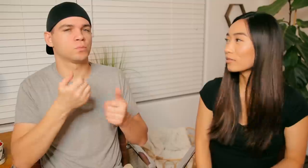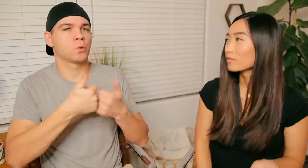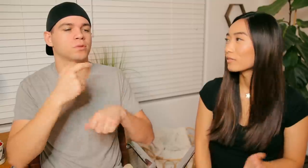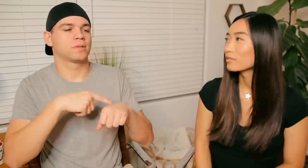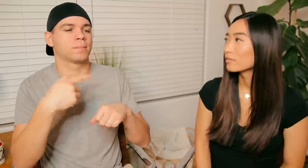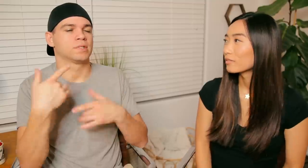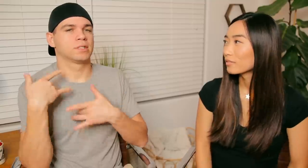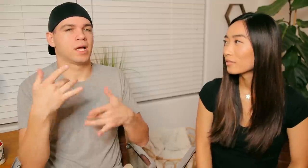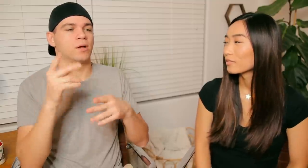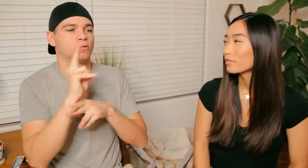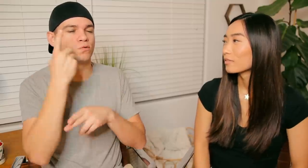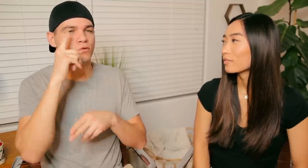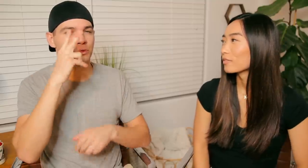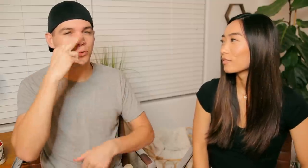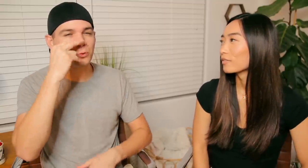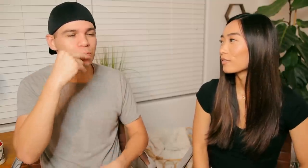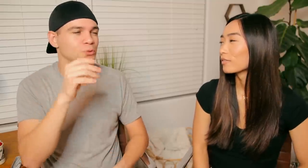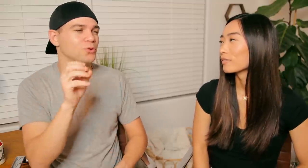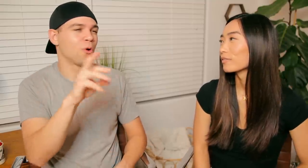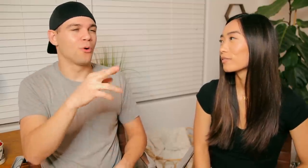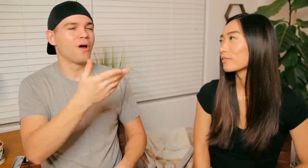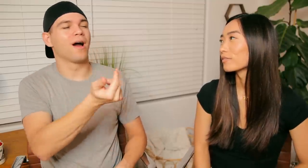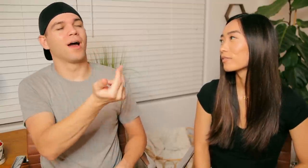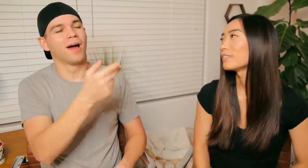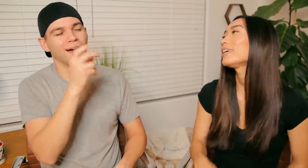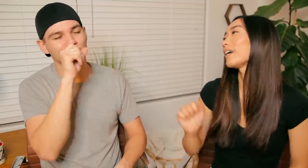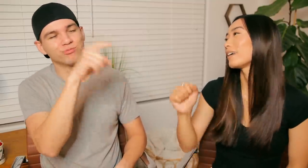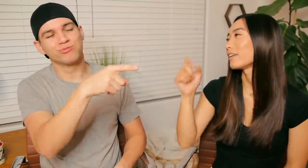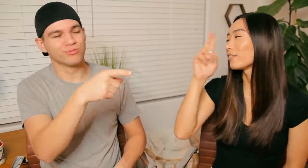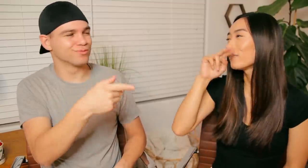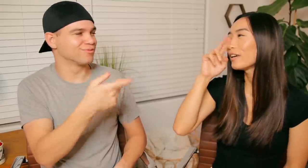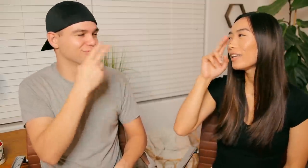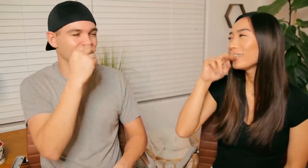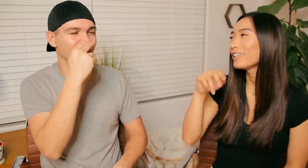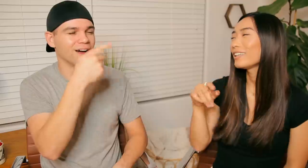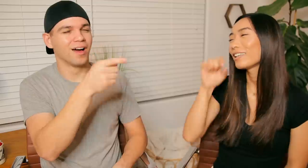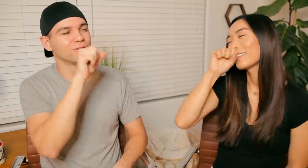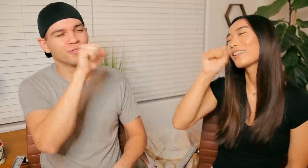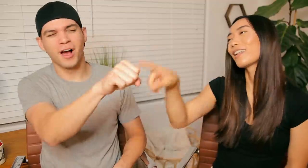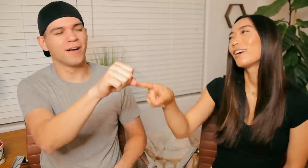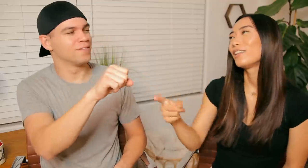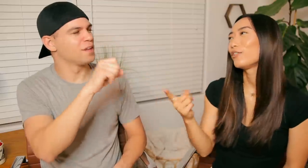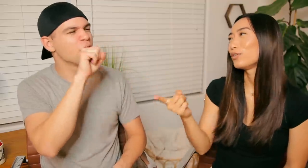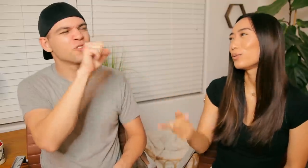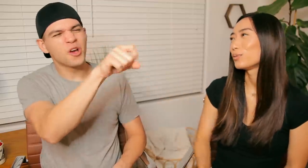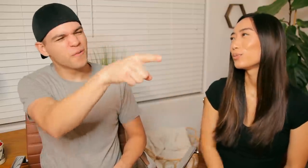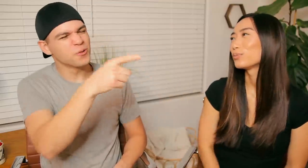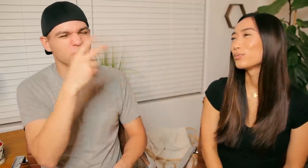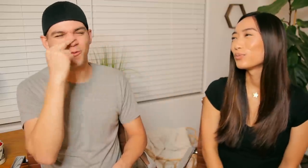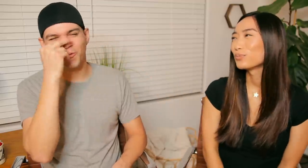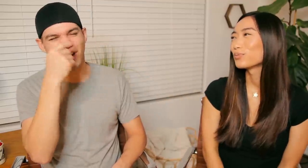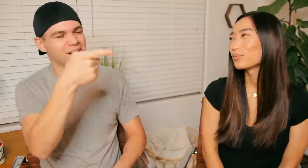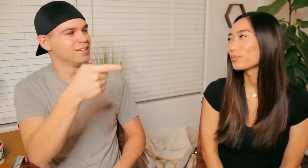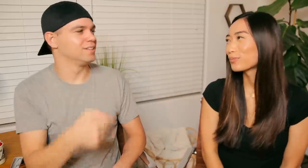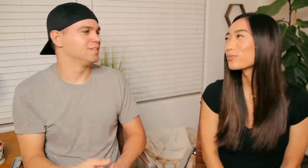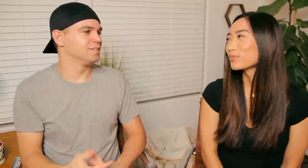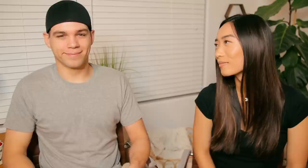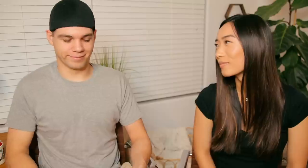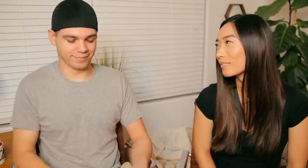R: Most times tend to use for humor or "haha kissfist" E: yeah yeah funny like, love you R: "Love you, you're funny"